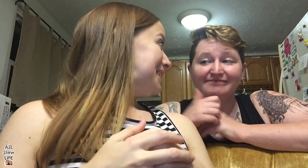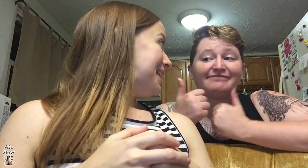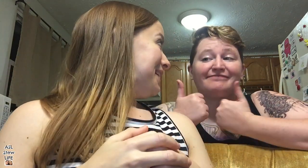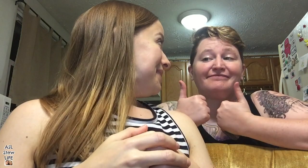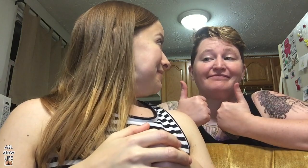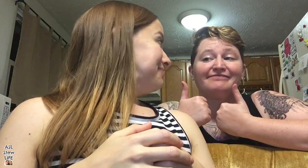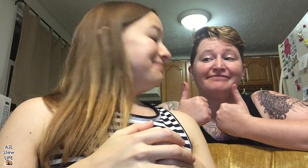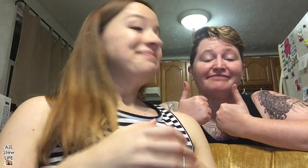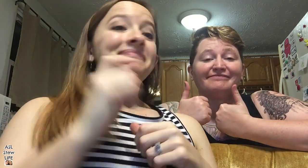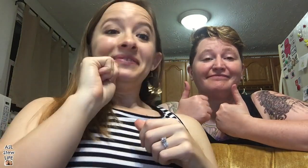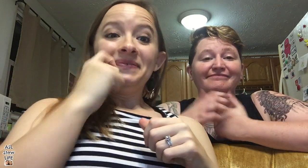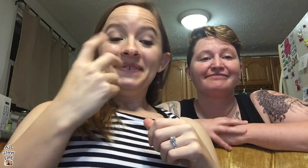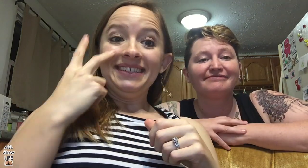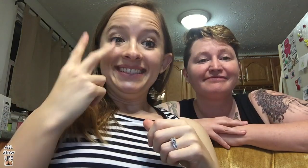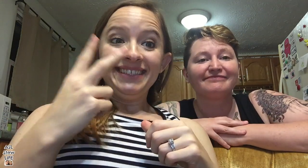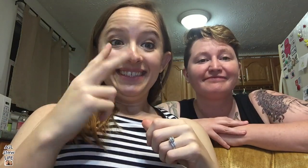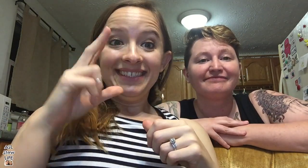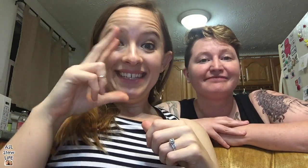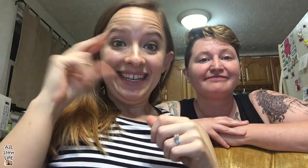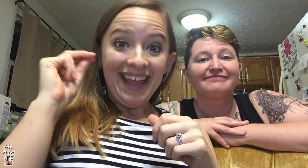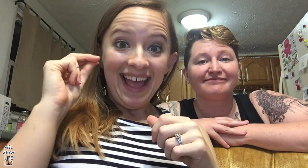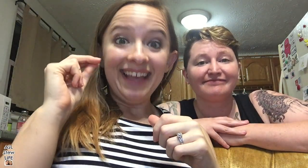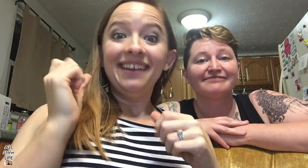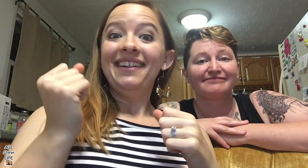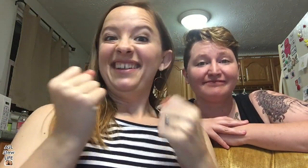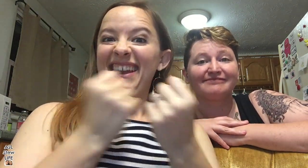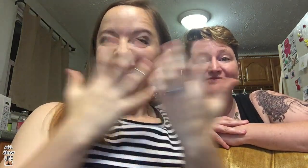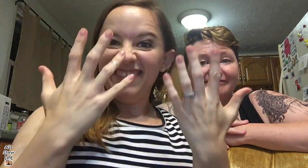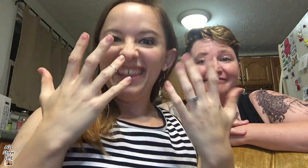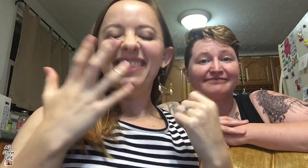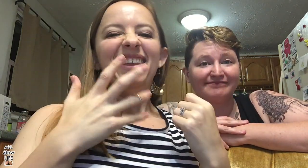I had a really good time. [Jenna] Awesome! [Jill] It was really cool to see Nyle